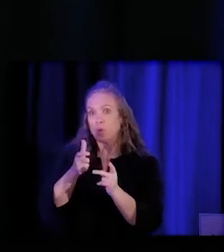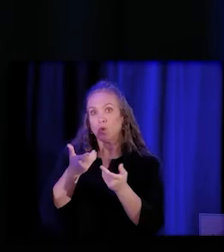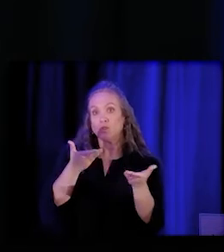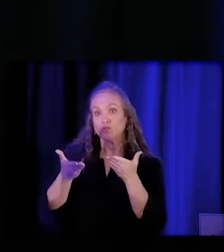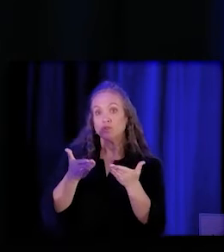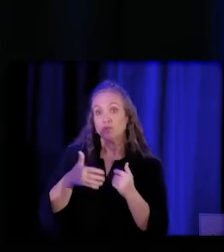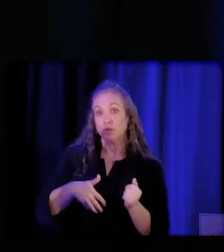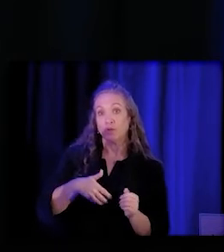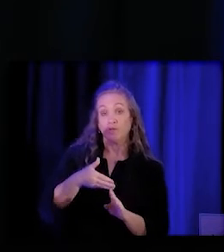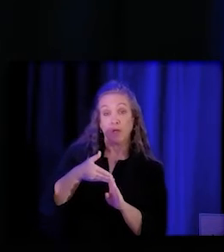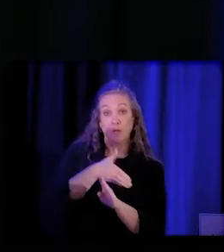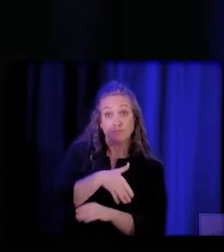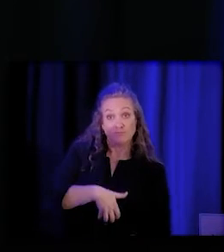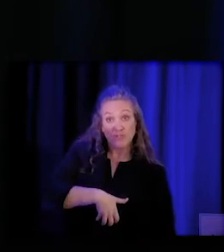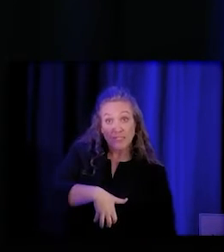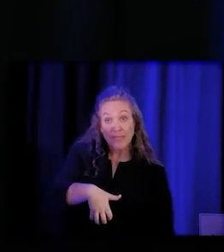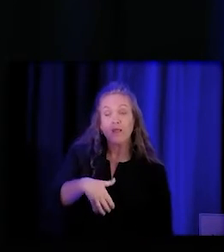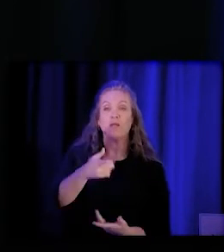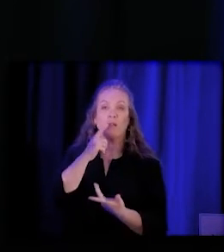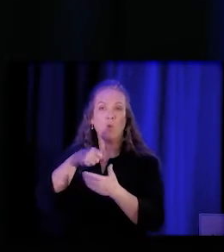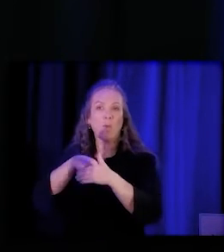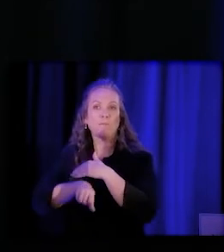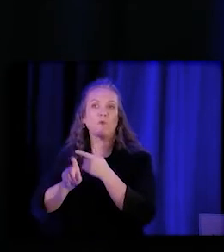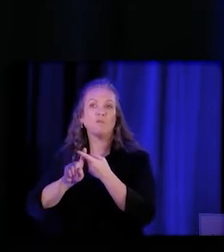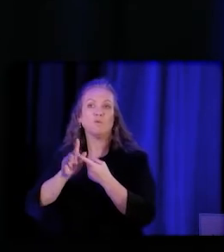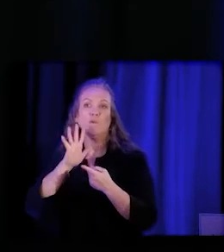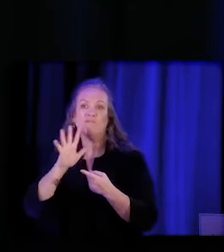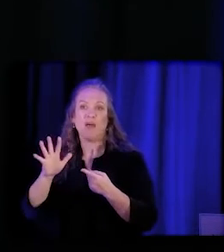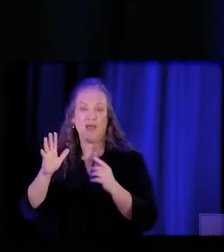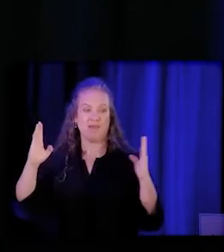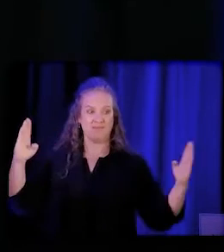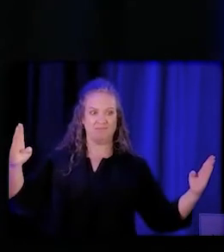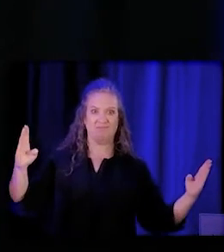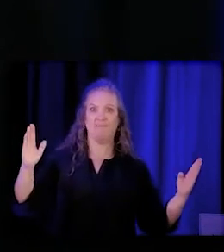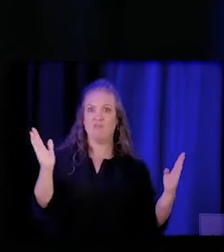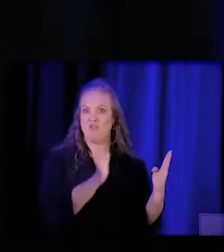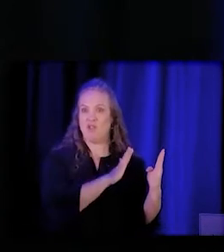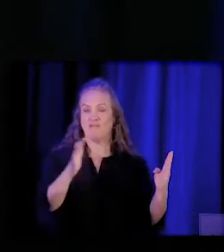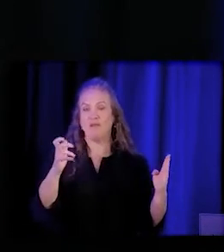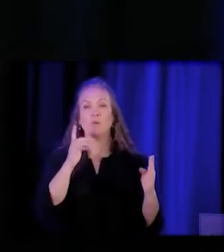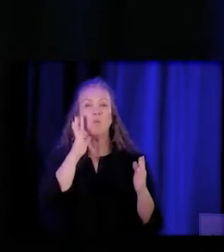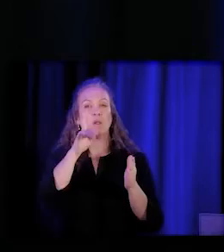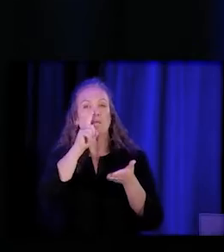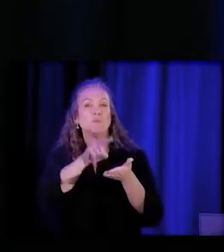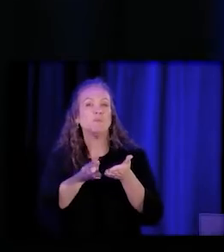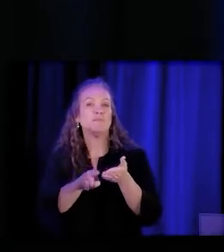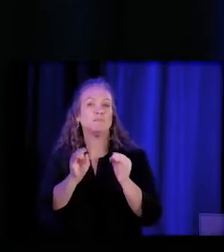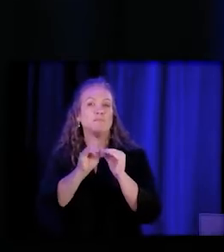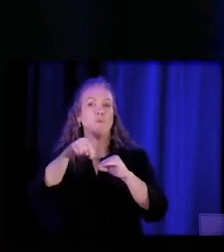And so that's something that we'll have to think about as we invest in workforce. Great, thanks, Pooja.